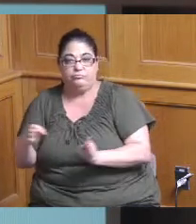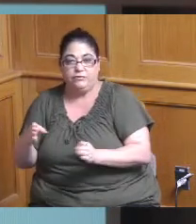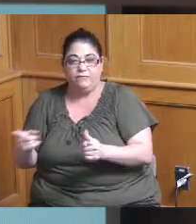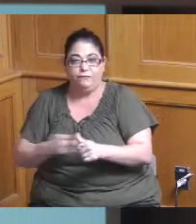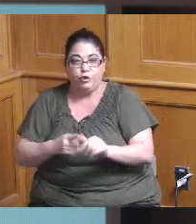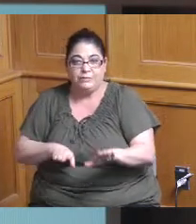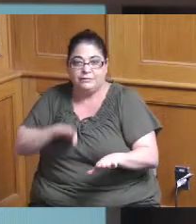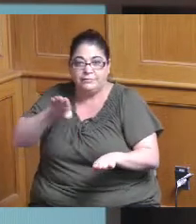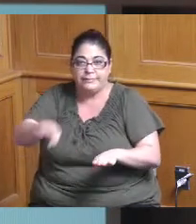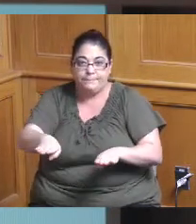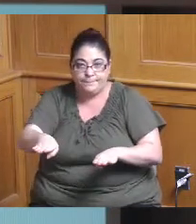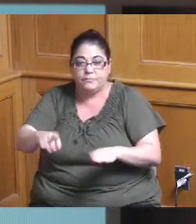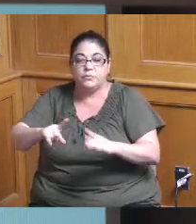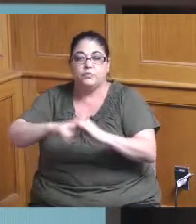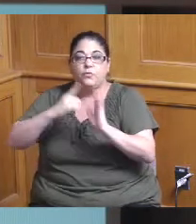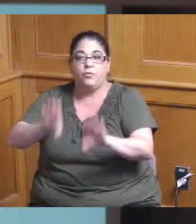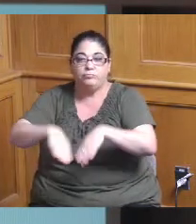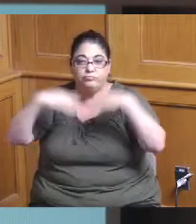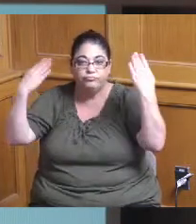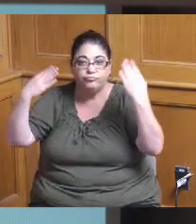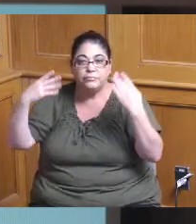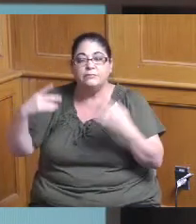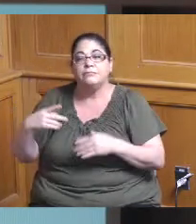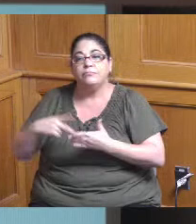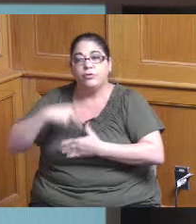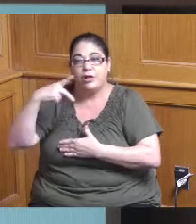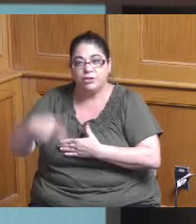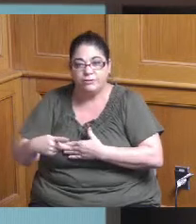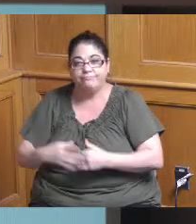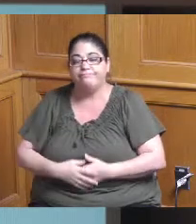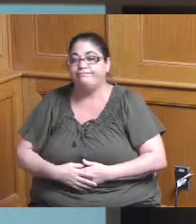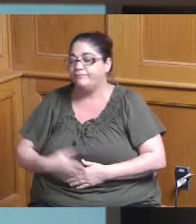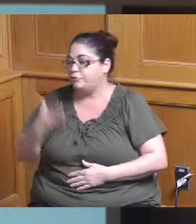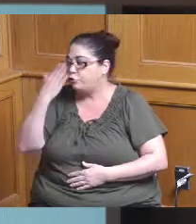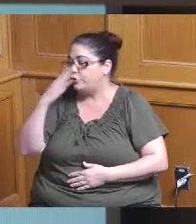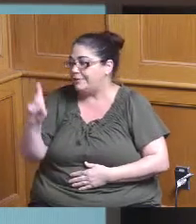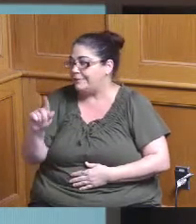where these projects can be implemented so it's a good good data to be on the agenda for that